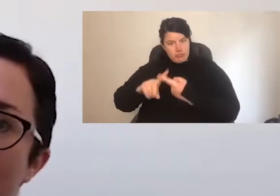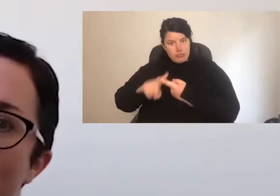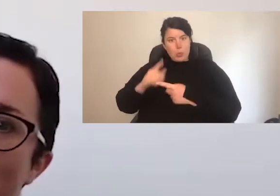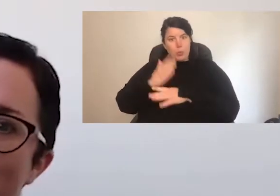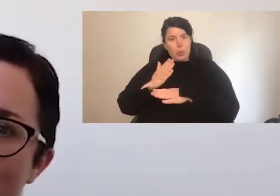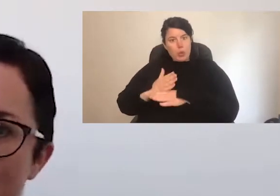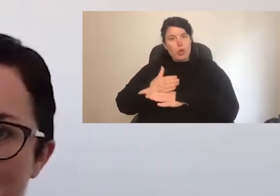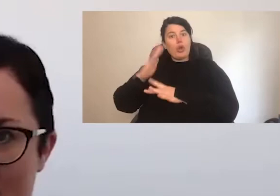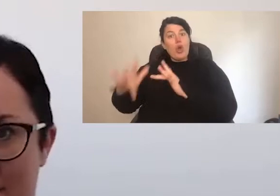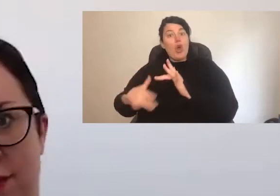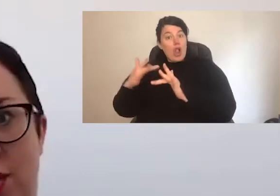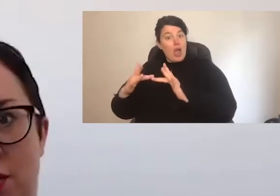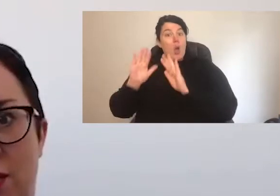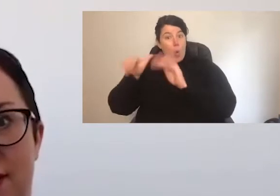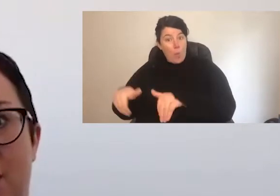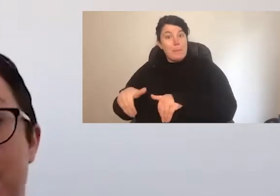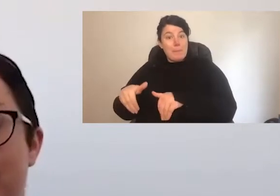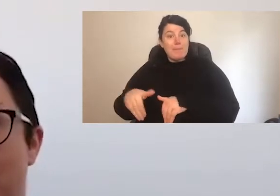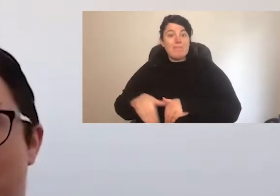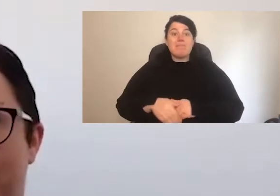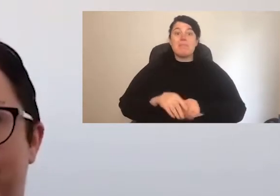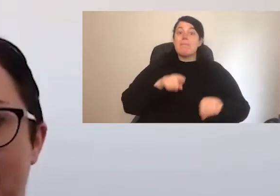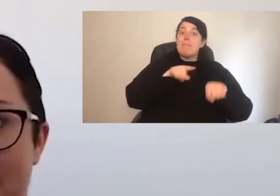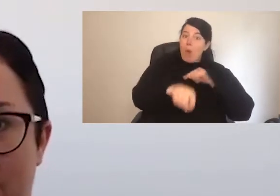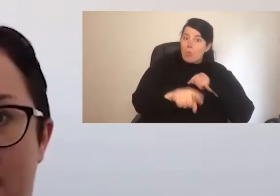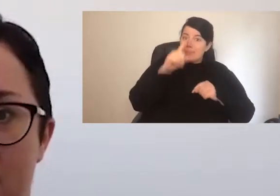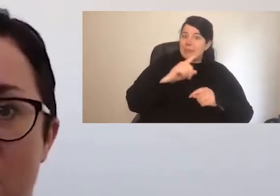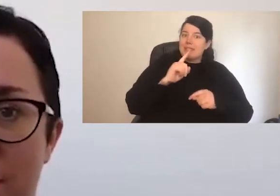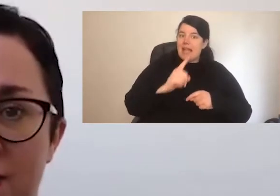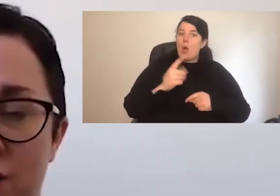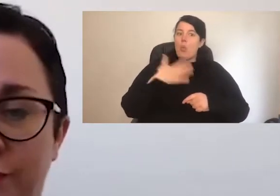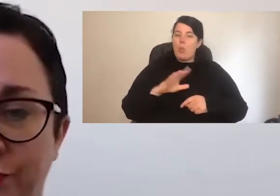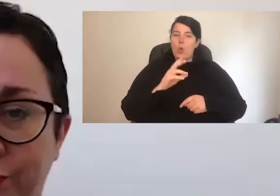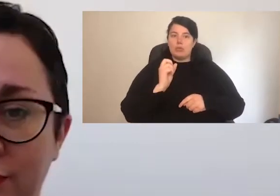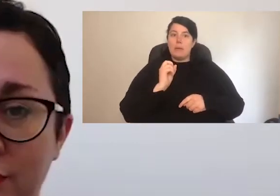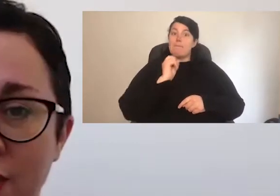And 90% of you say you want to return differently. A combination